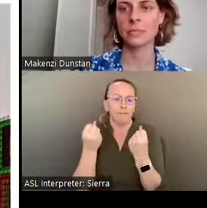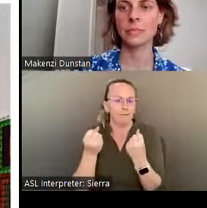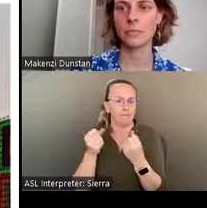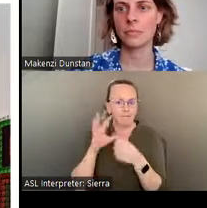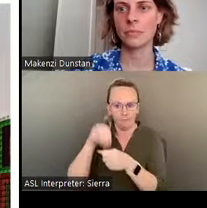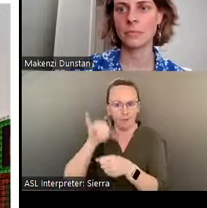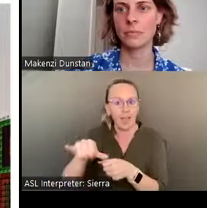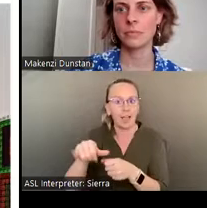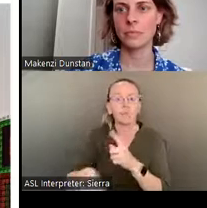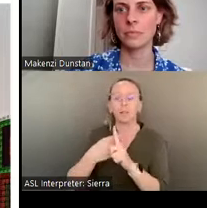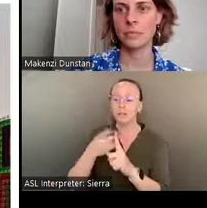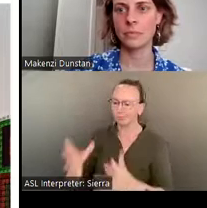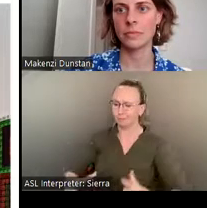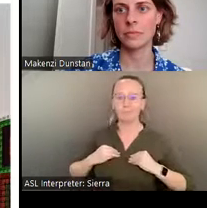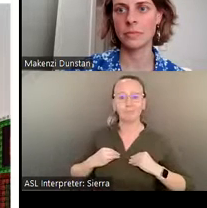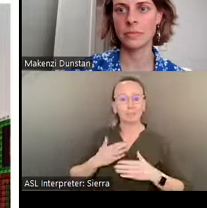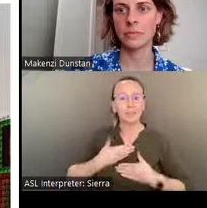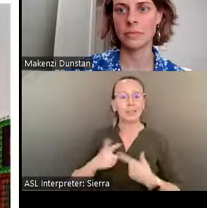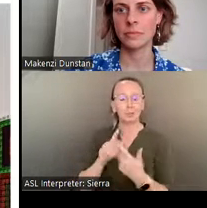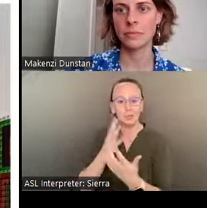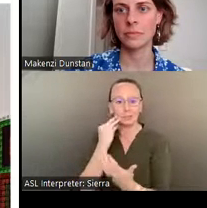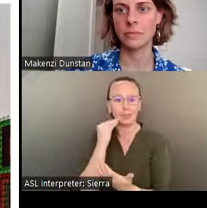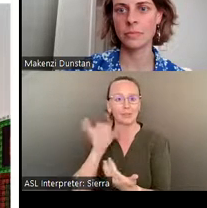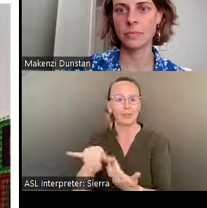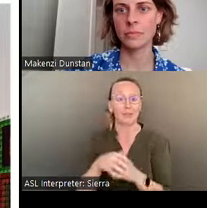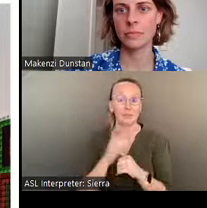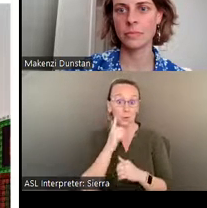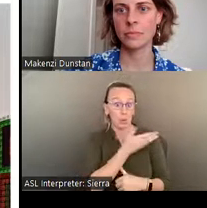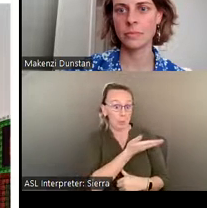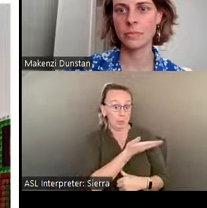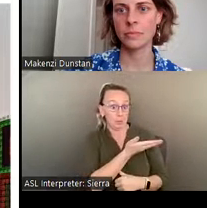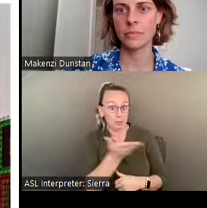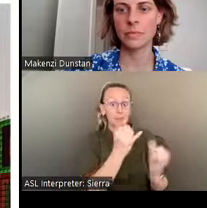to embrace it- for those like myself who are still just learning about self-taught creatives.